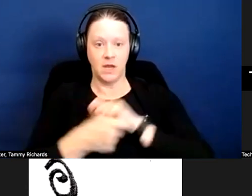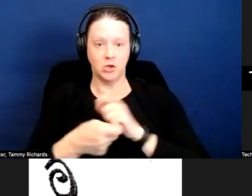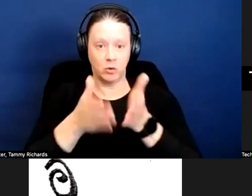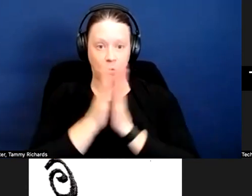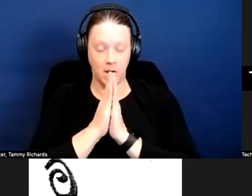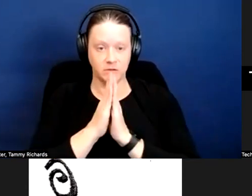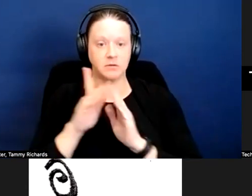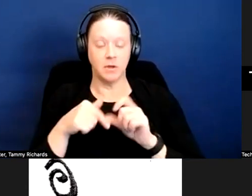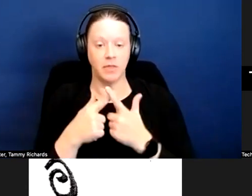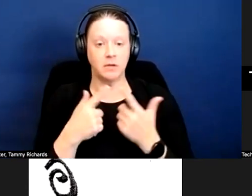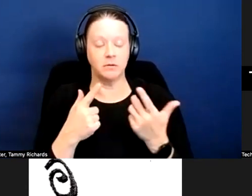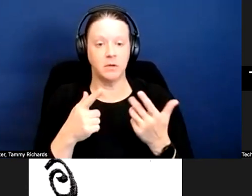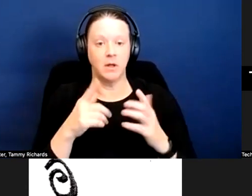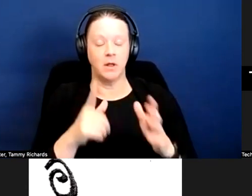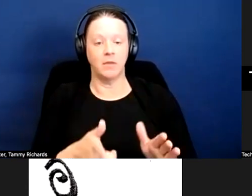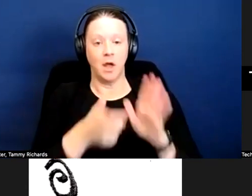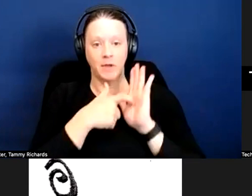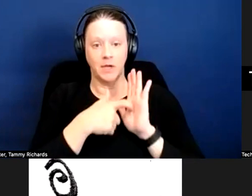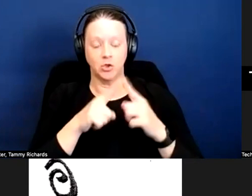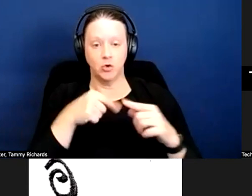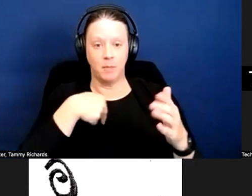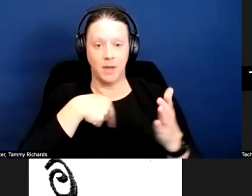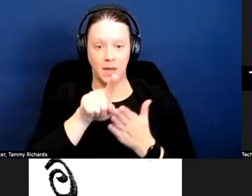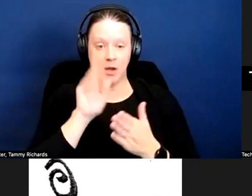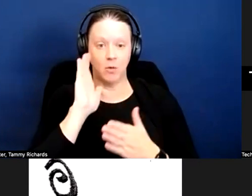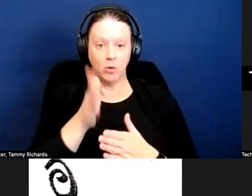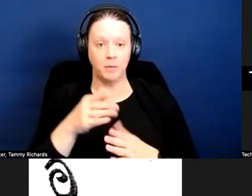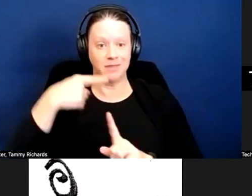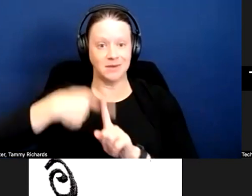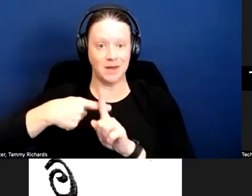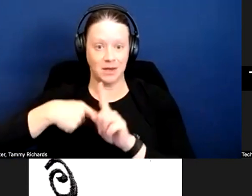that the obligation to pay is going to fall on the tenant.